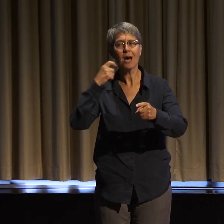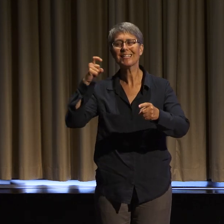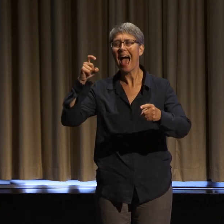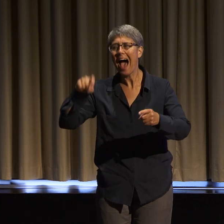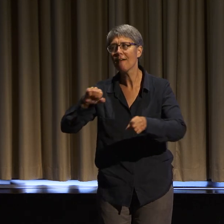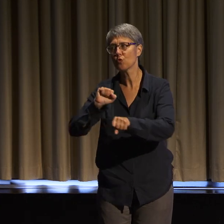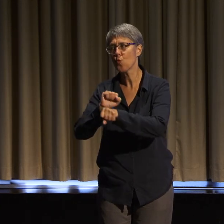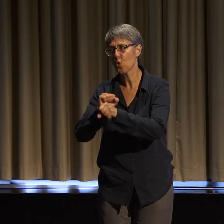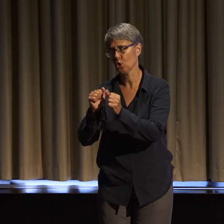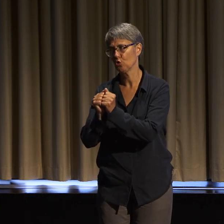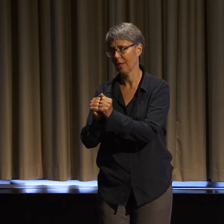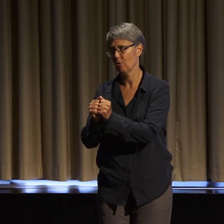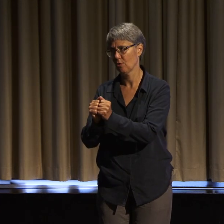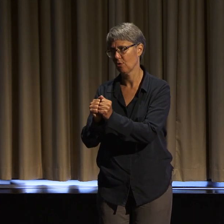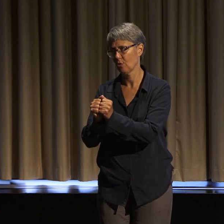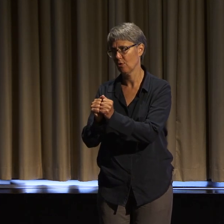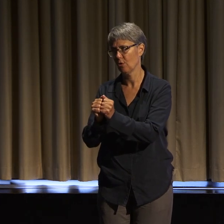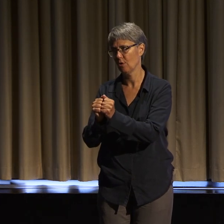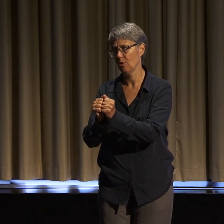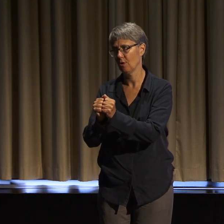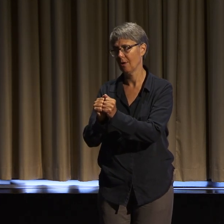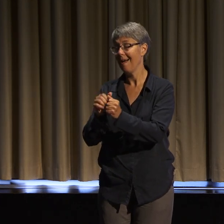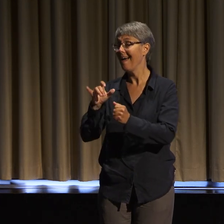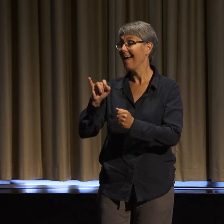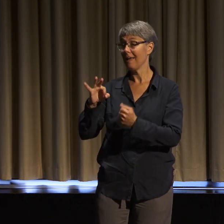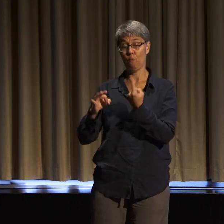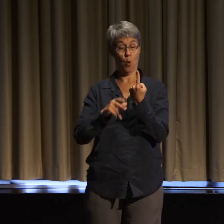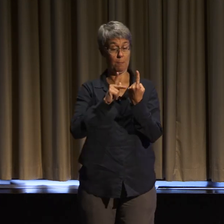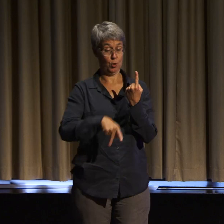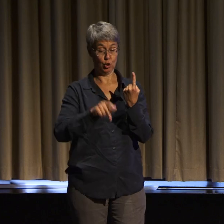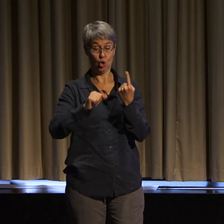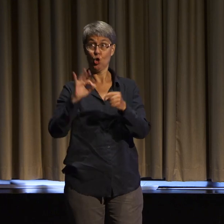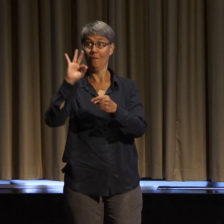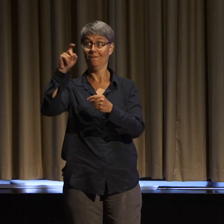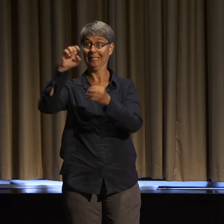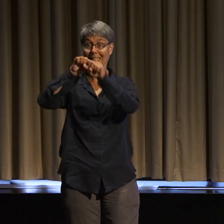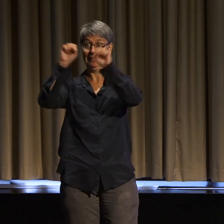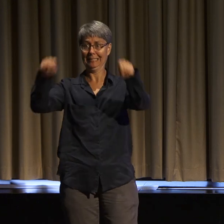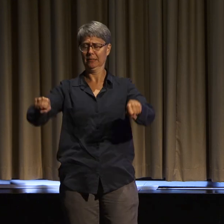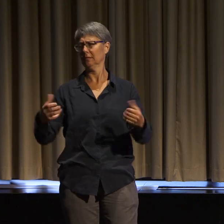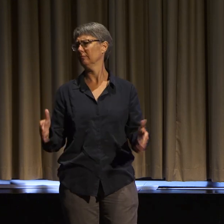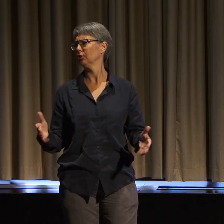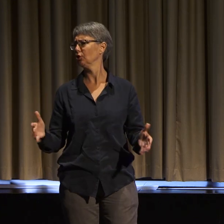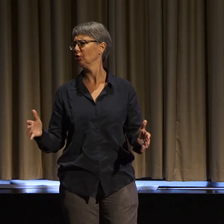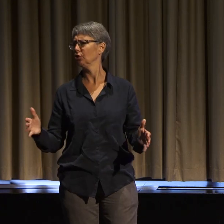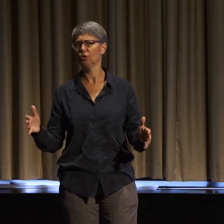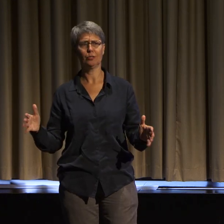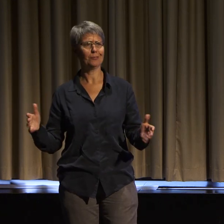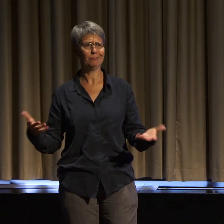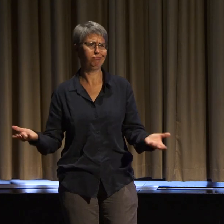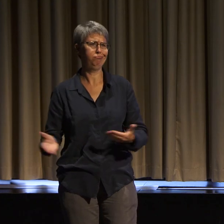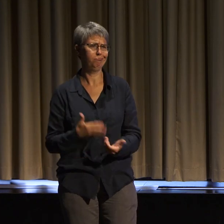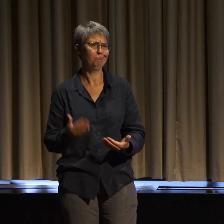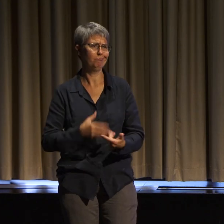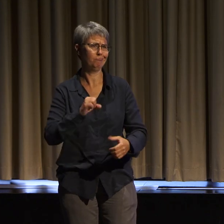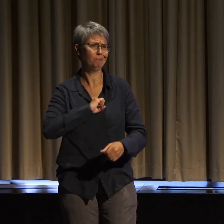If we could have changed them on our own, we would have done it already. And collective work requires that we